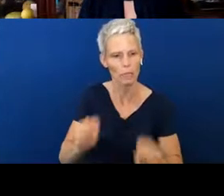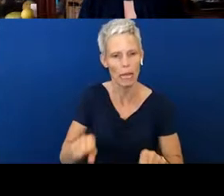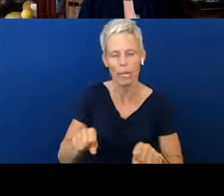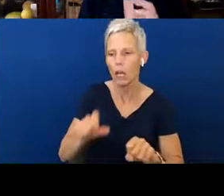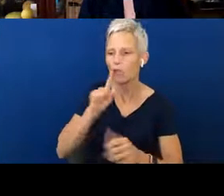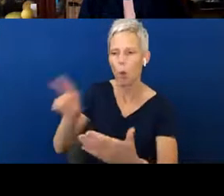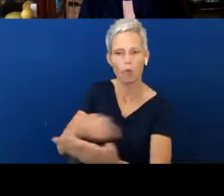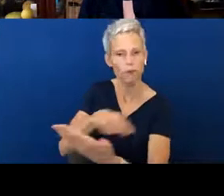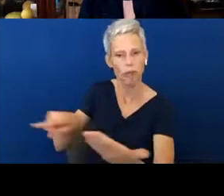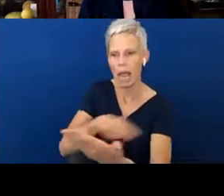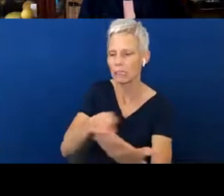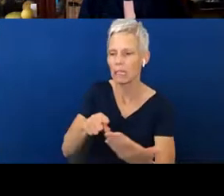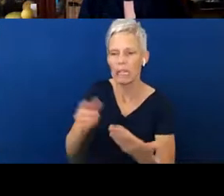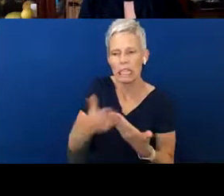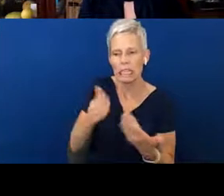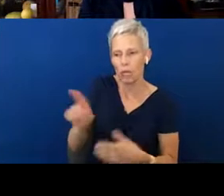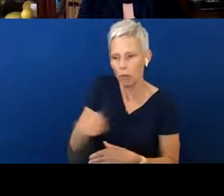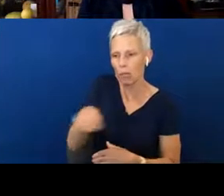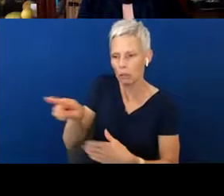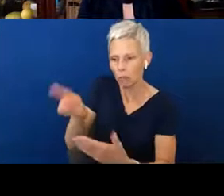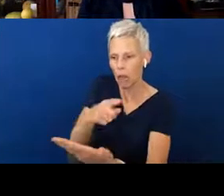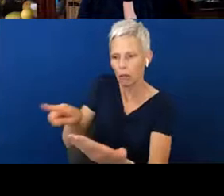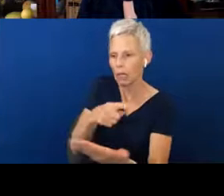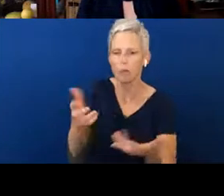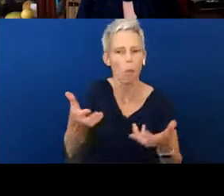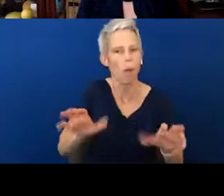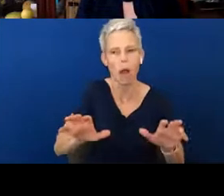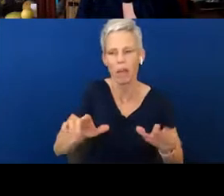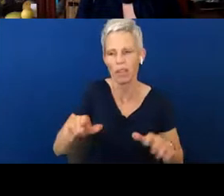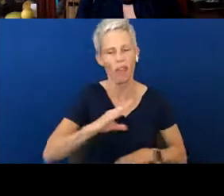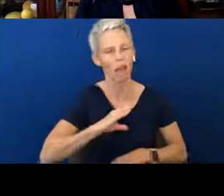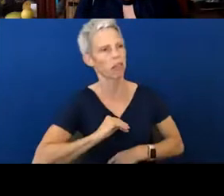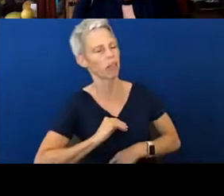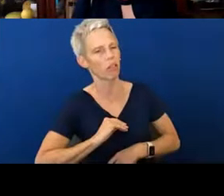to want to correct, correct, correct. But we don't want to discourage them using that in the future.